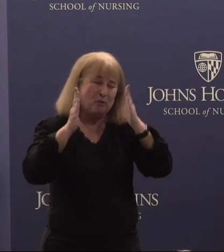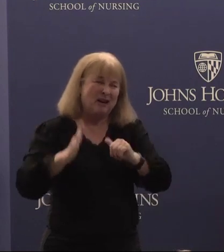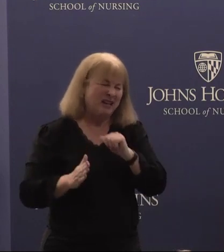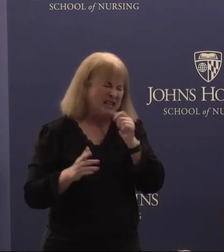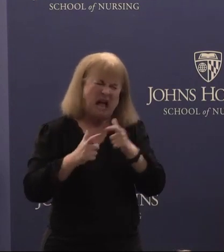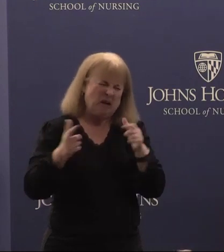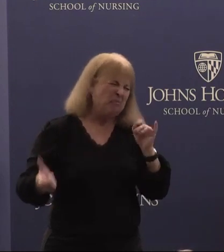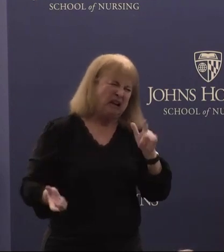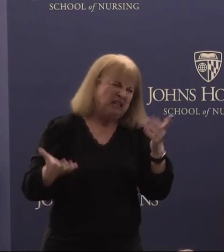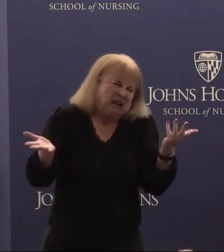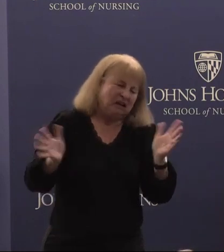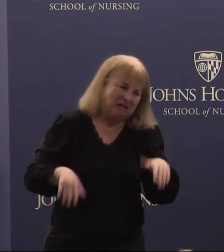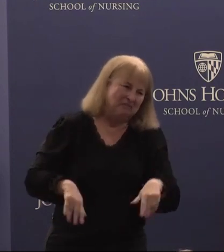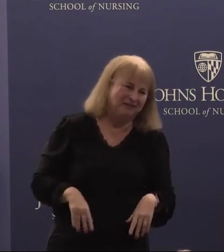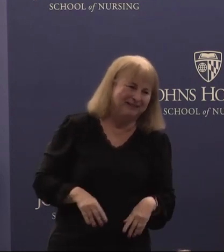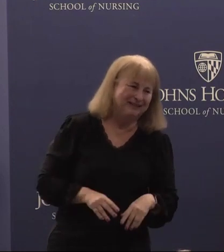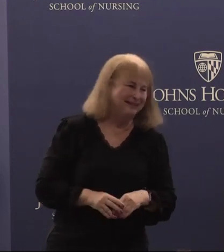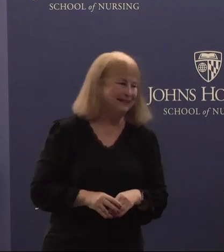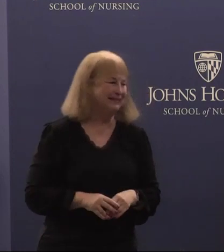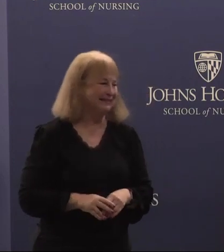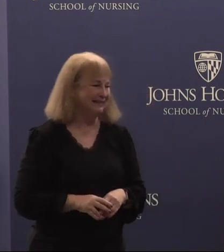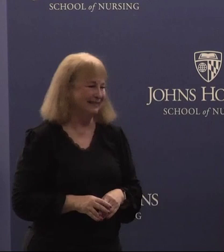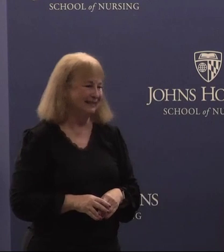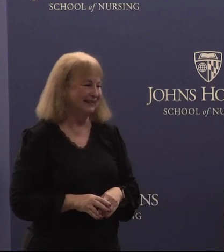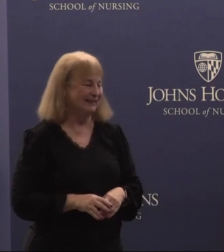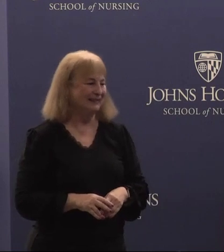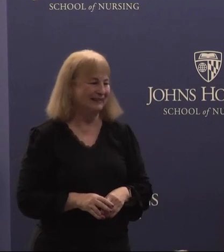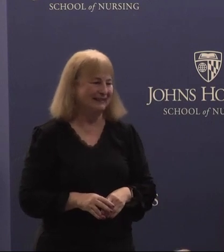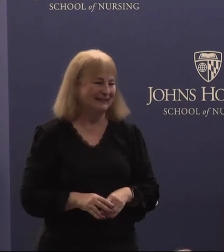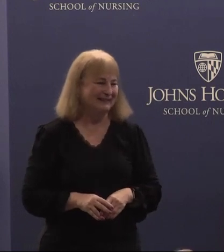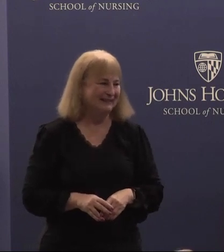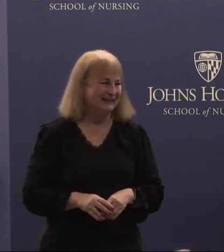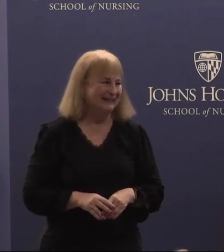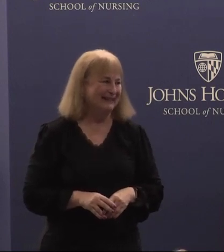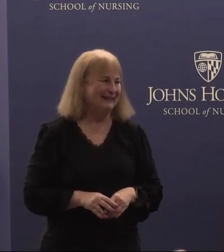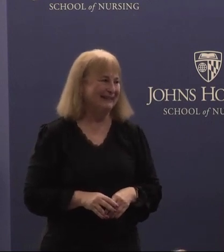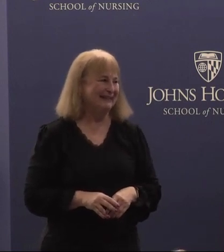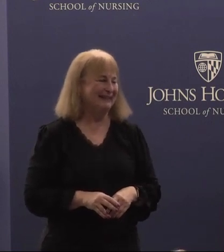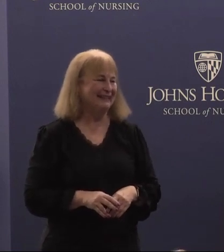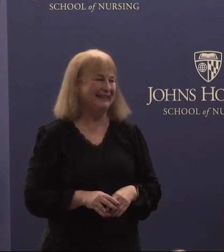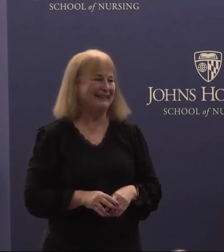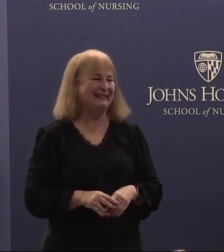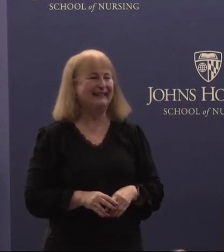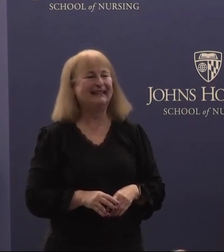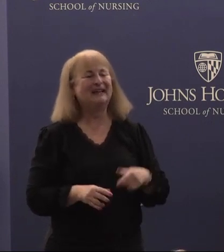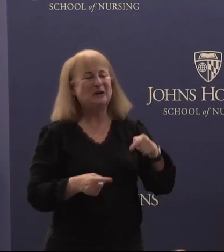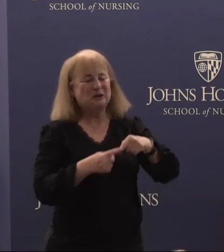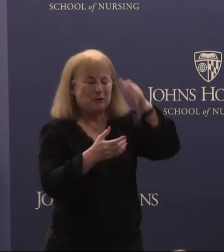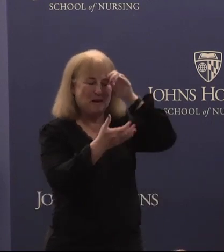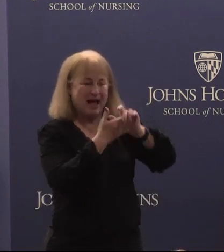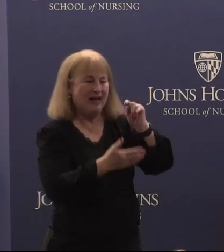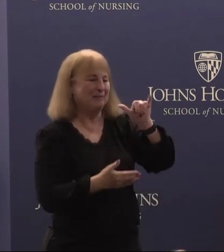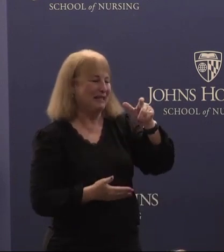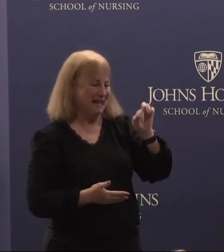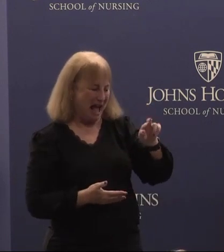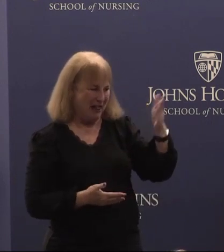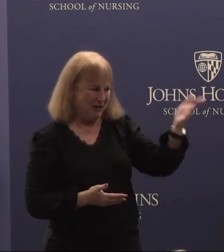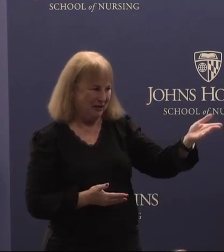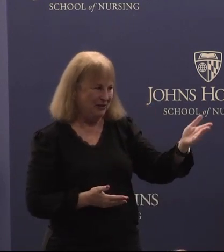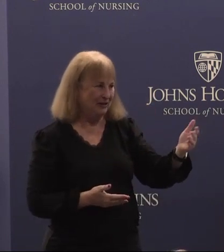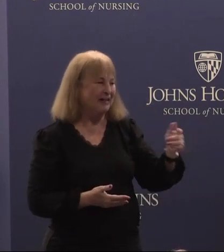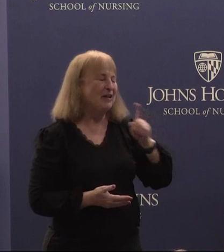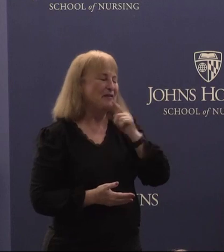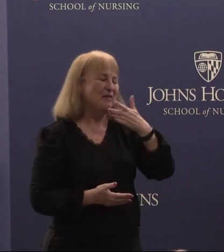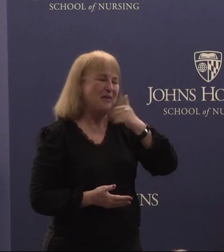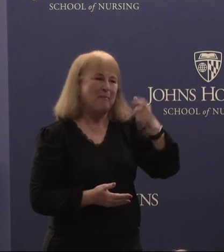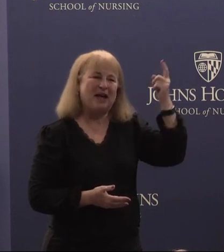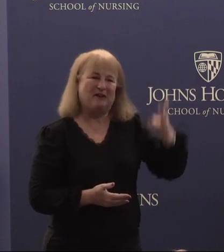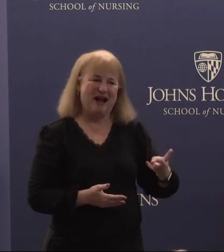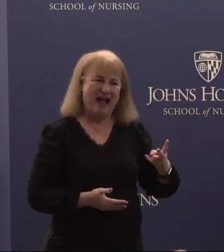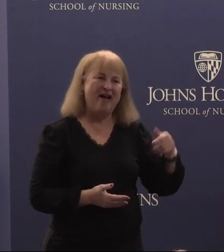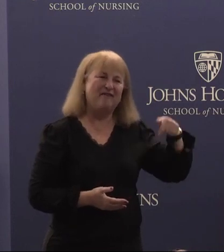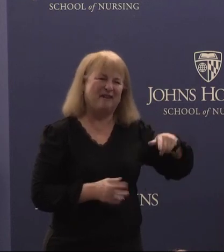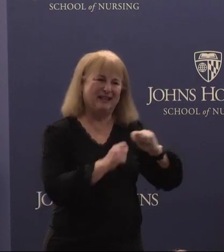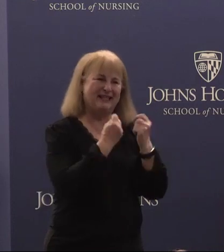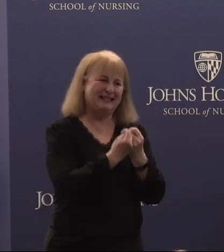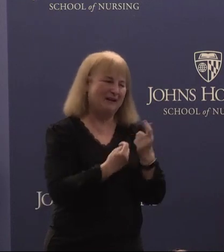deal. To my husband Tyler, he's truly the better half of this team. Anyone who knows him knows